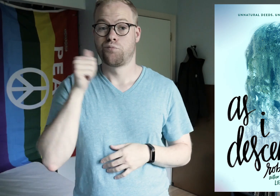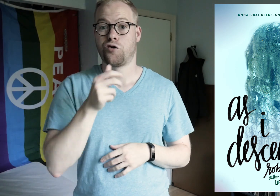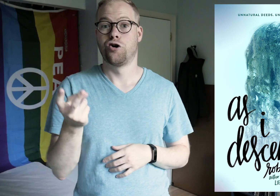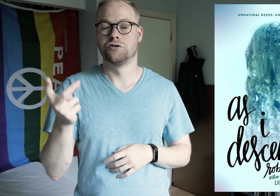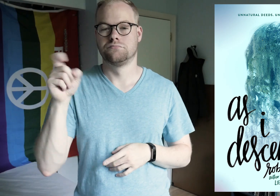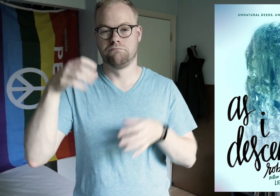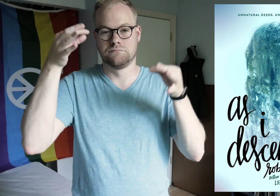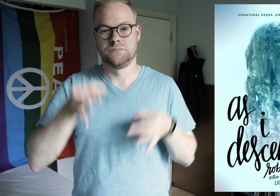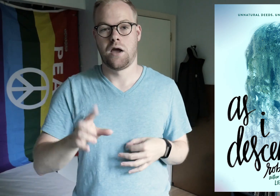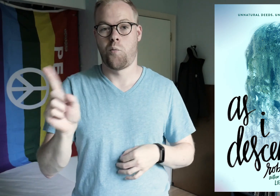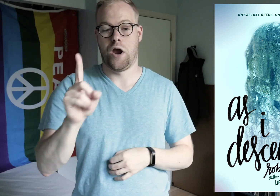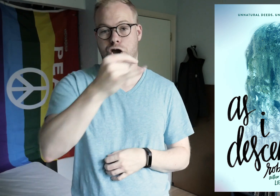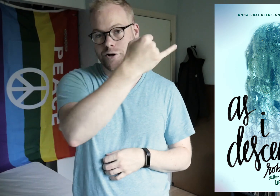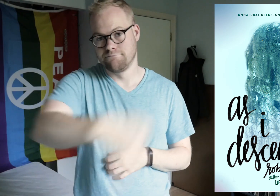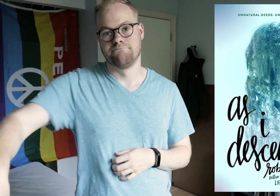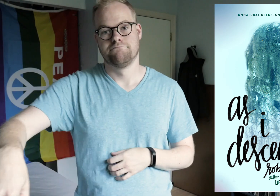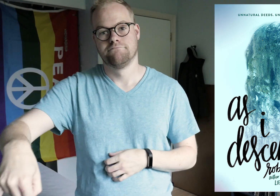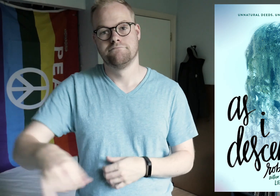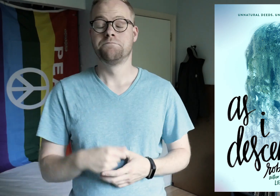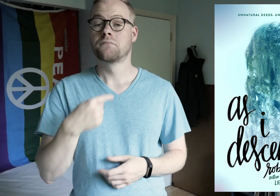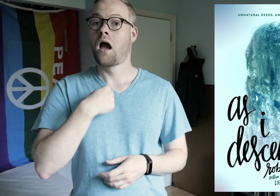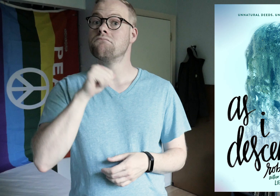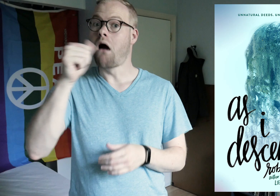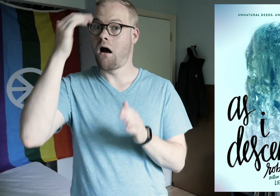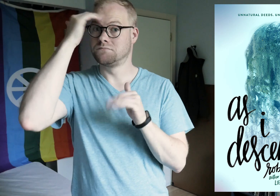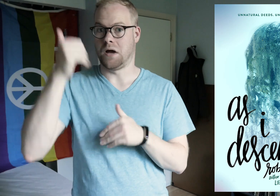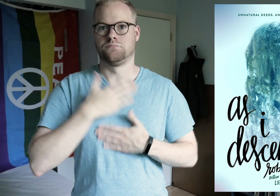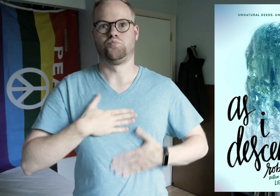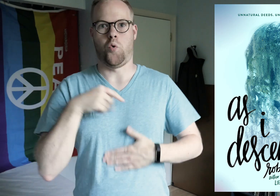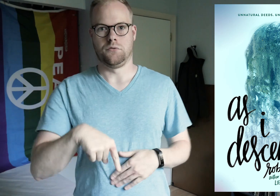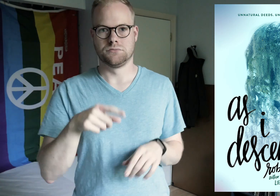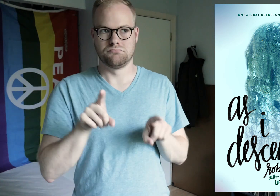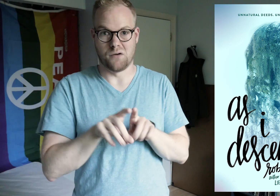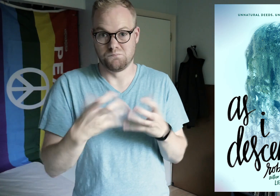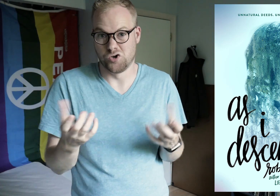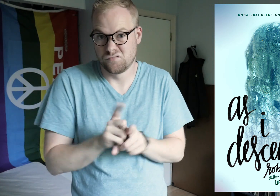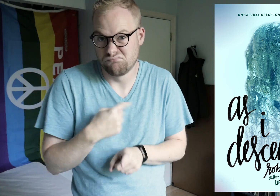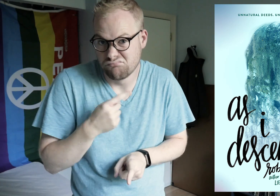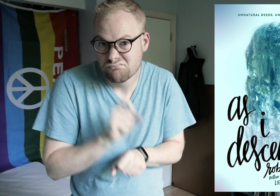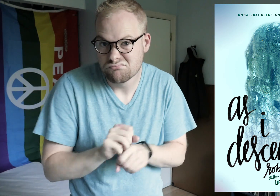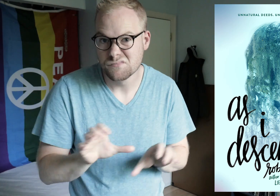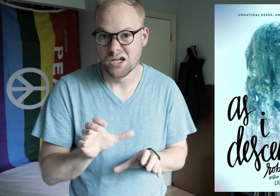and the girls must decide where they draw the line. I did not expect to enjoy this as much as I did!